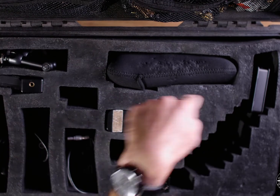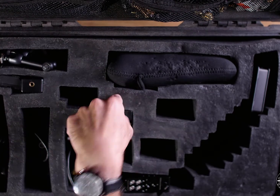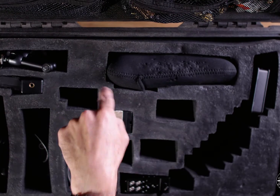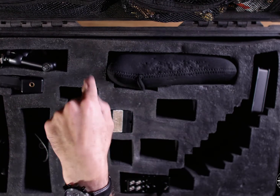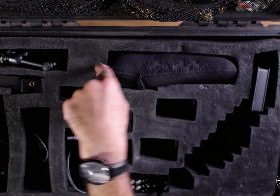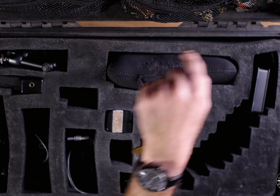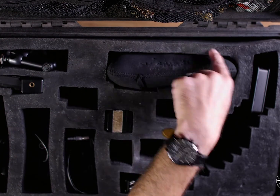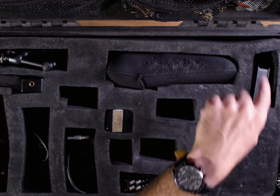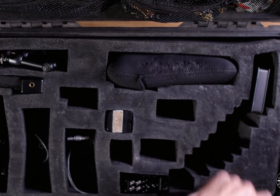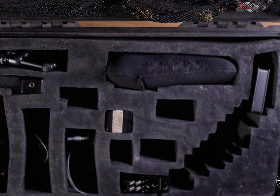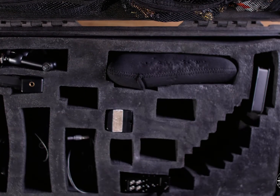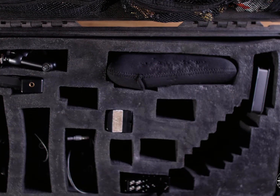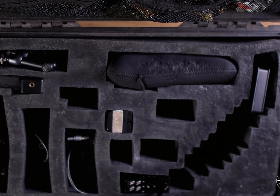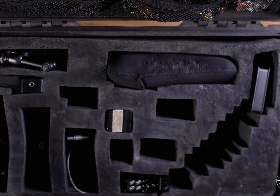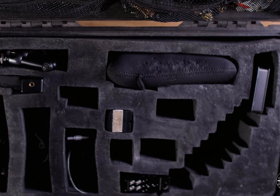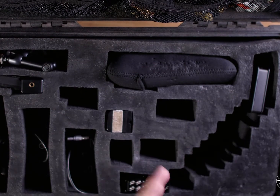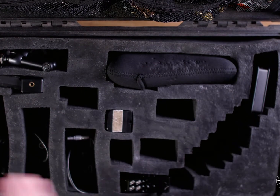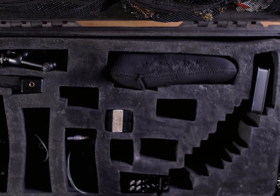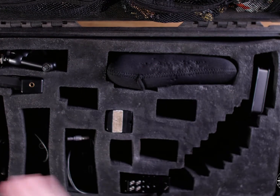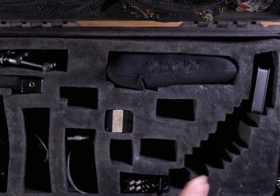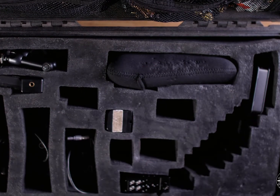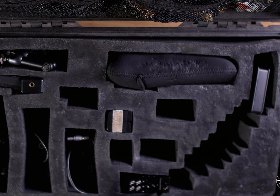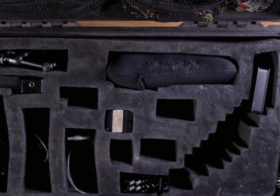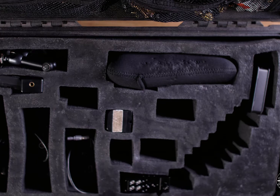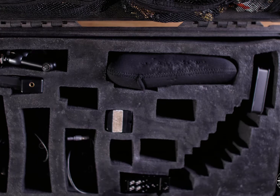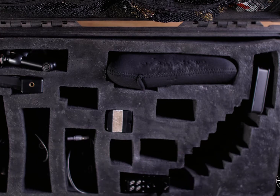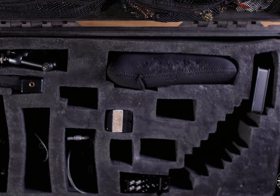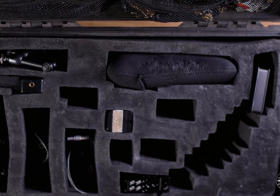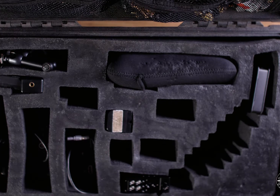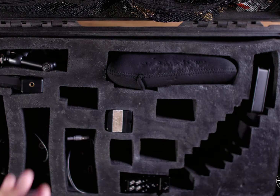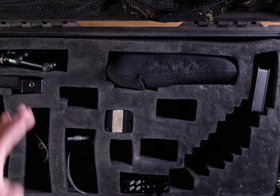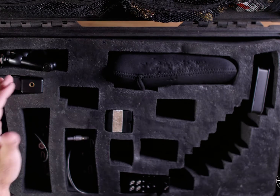constantly rubbing and pushing against this and it just keeps it safe so for me